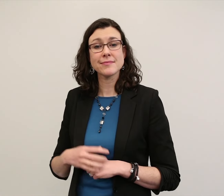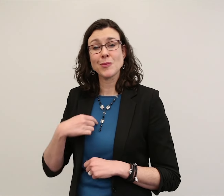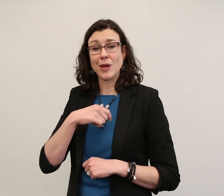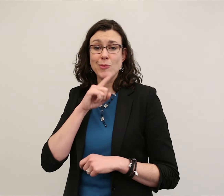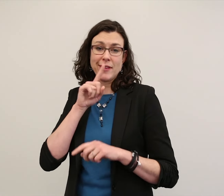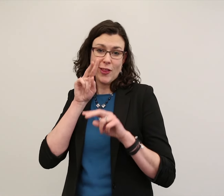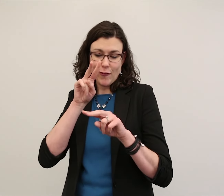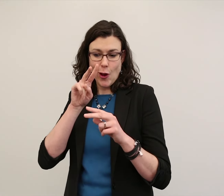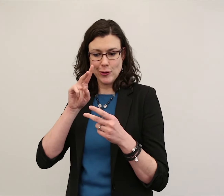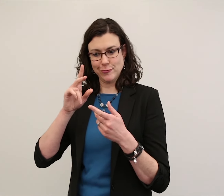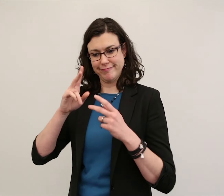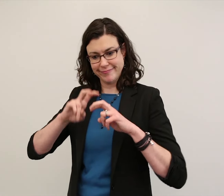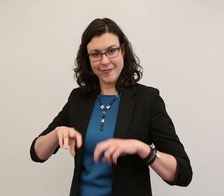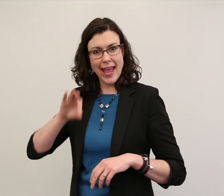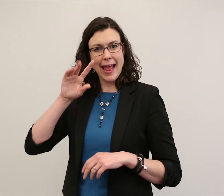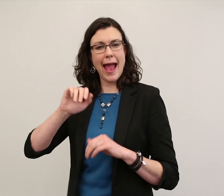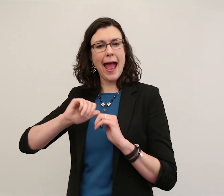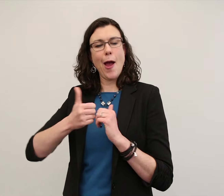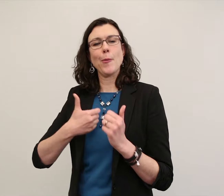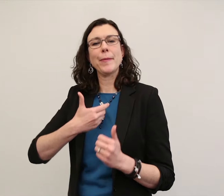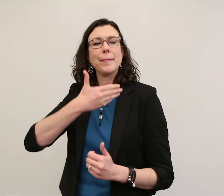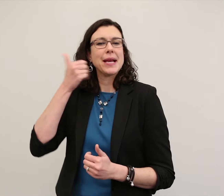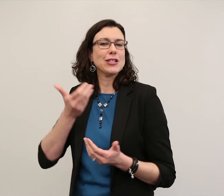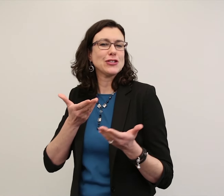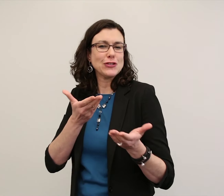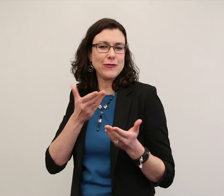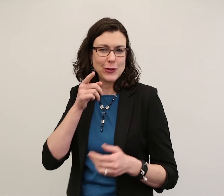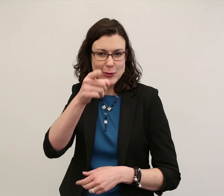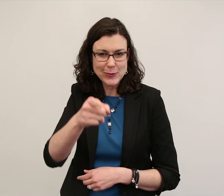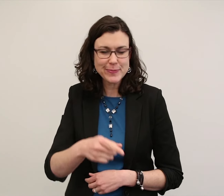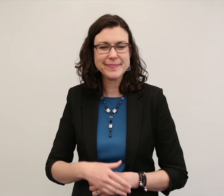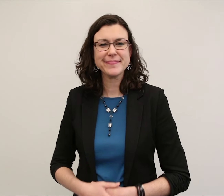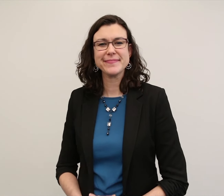We really look forward to analyzing our data and finding out how we can better serve you.